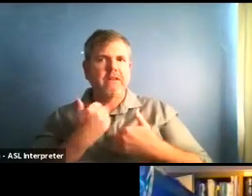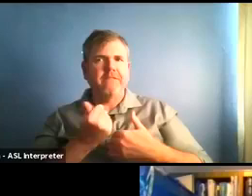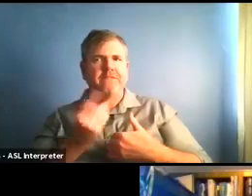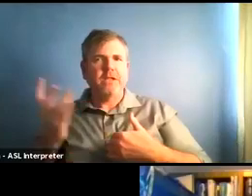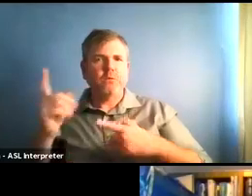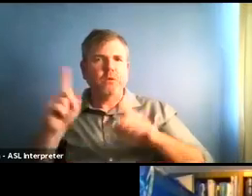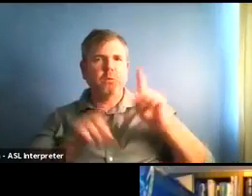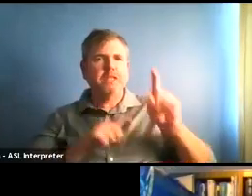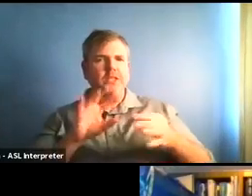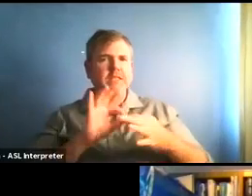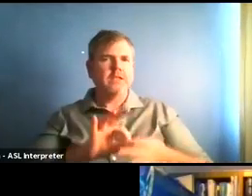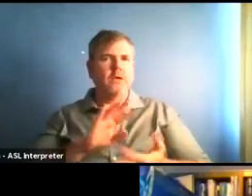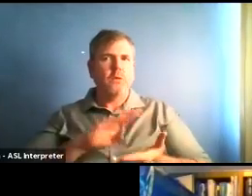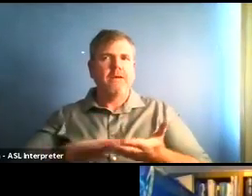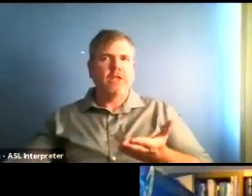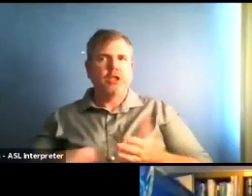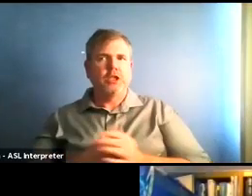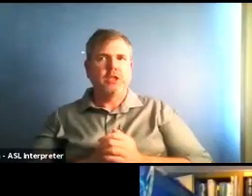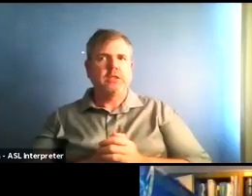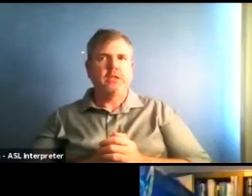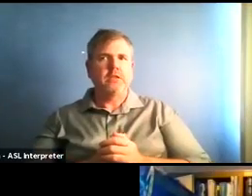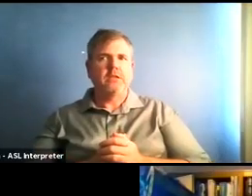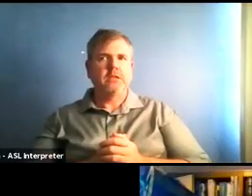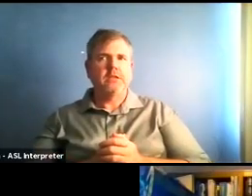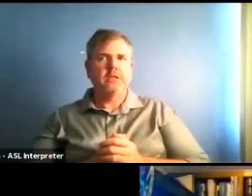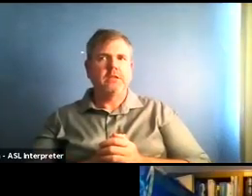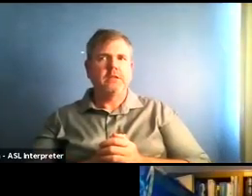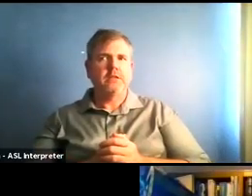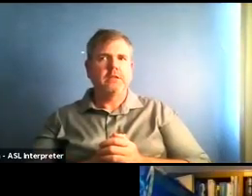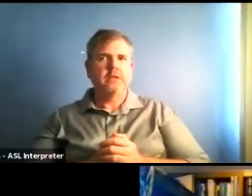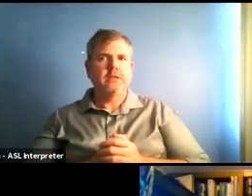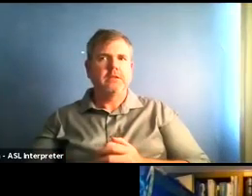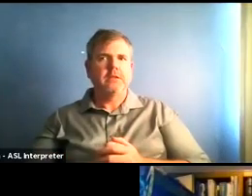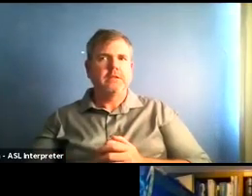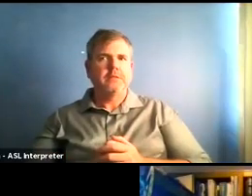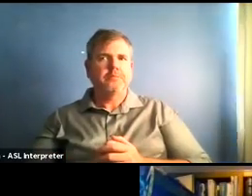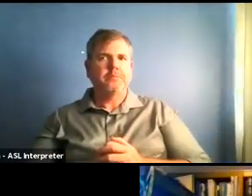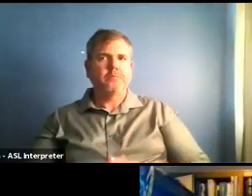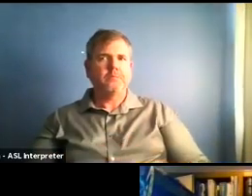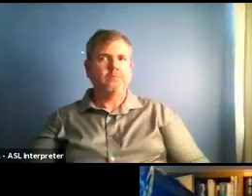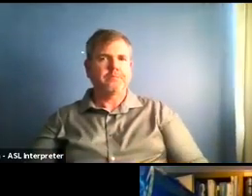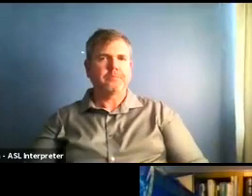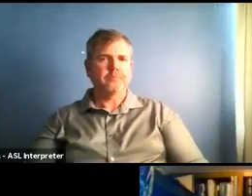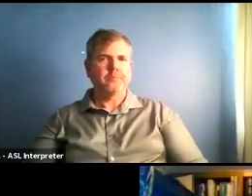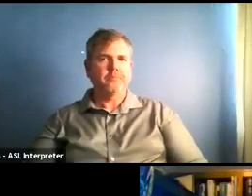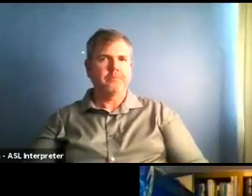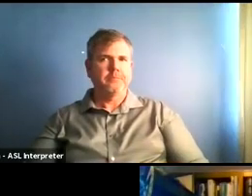date and we might be getting more in and it takes a while. There's no specific time.